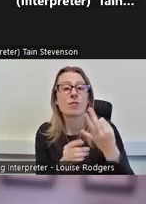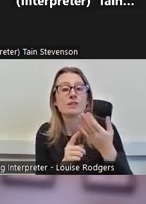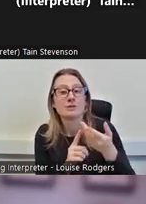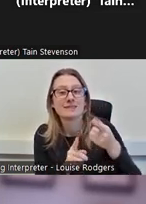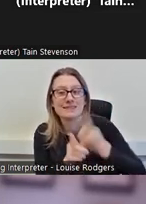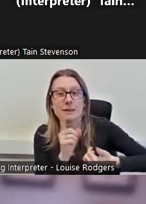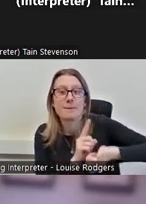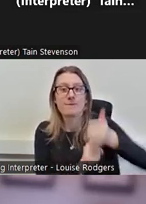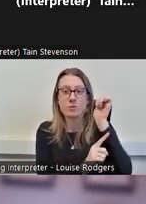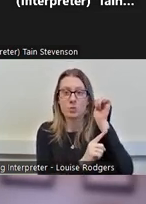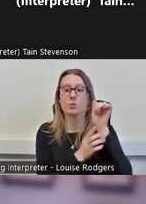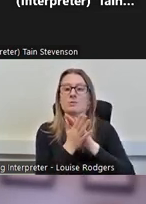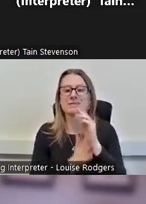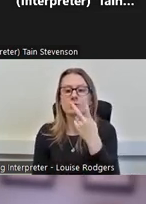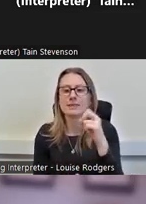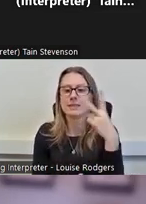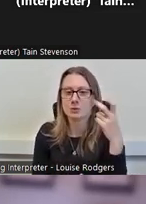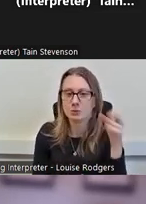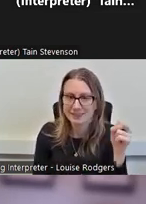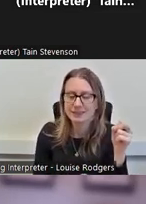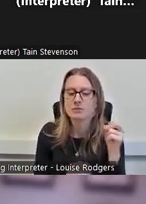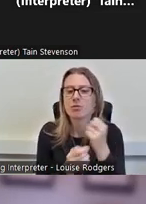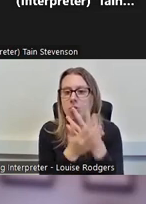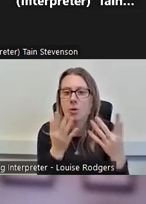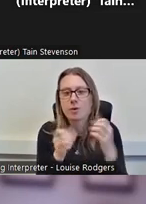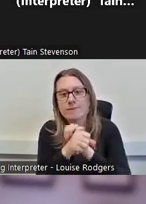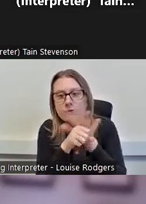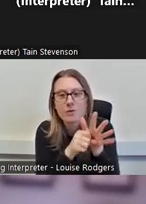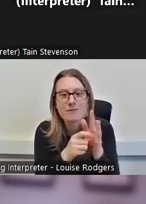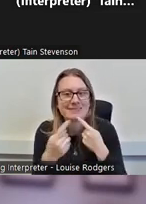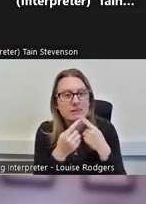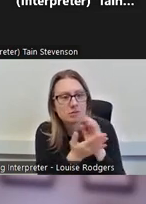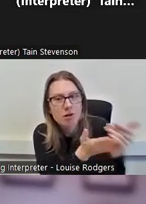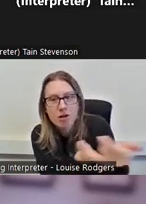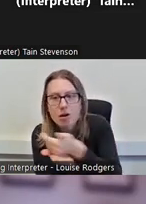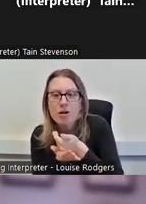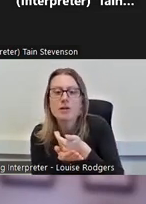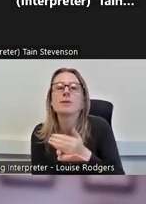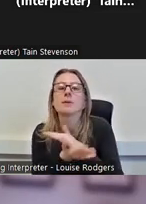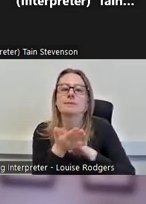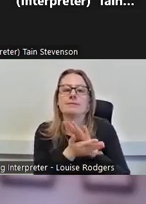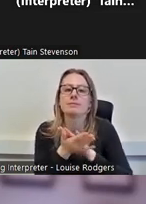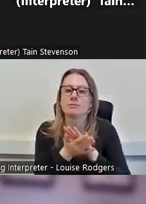have picked up a lot of Covid data. The fact that participation within culture and heritage